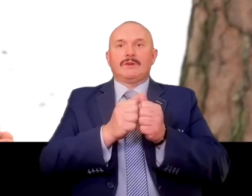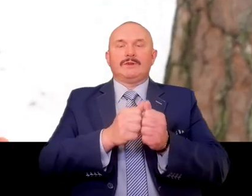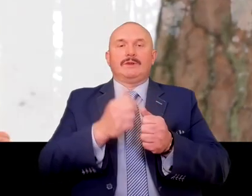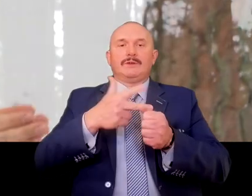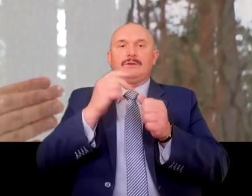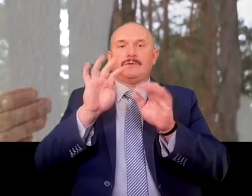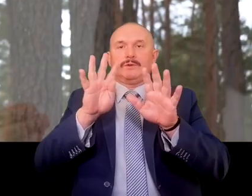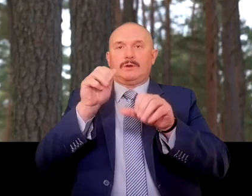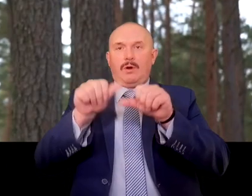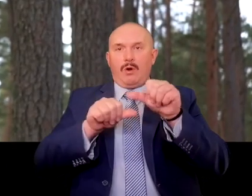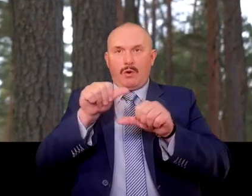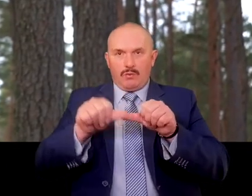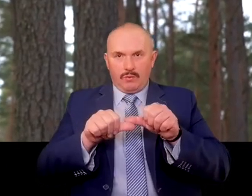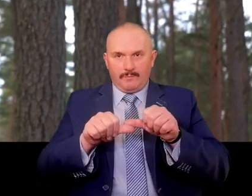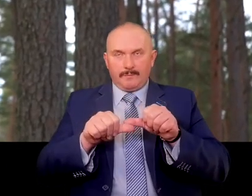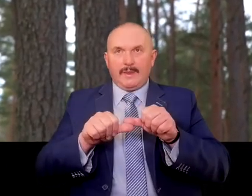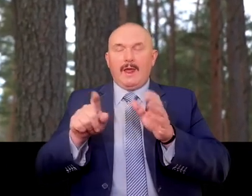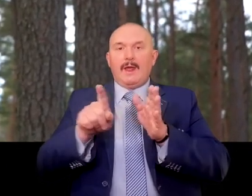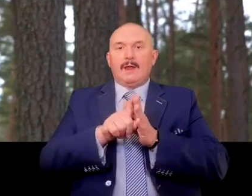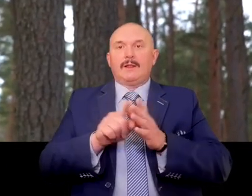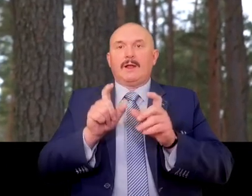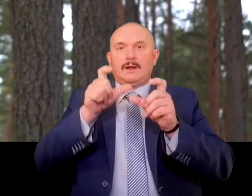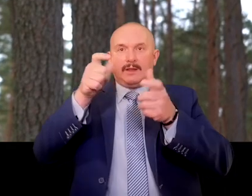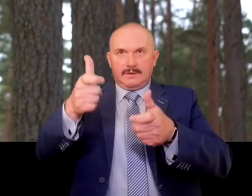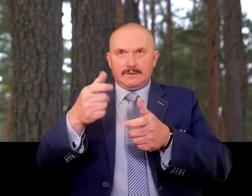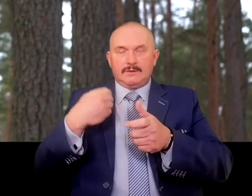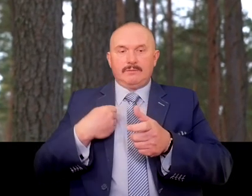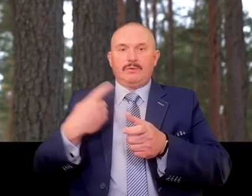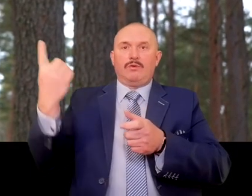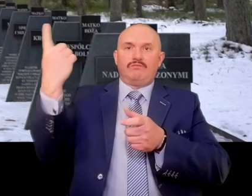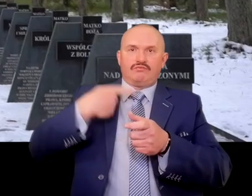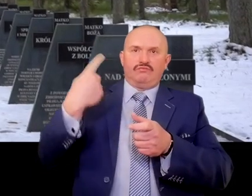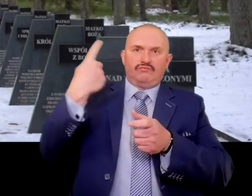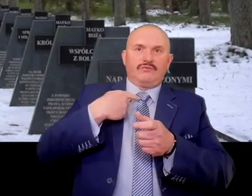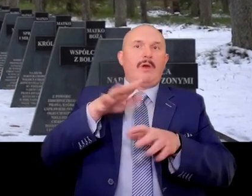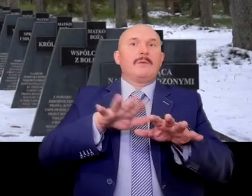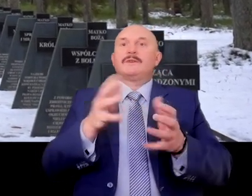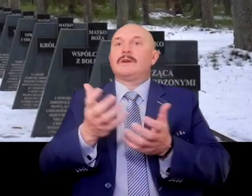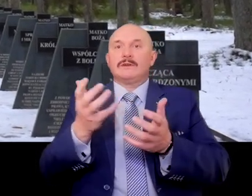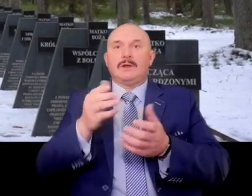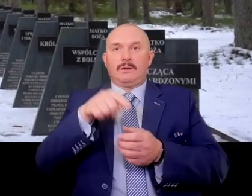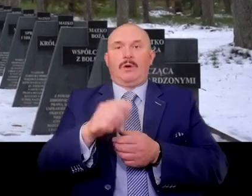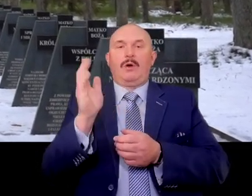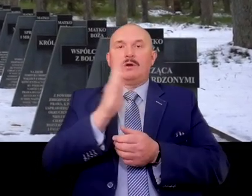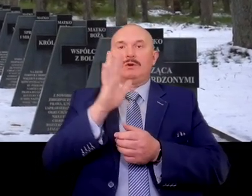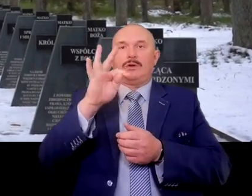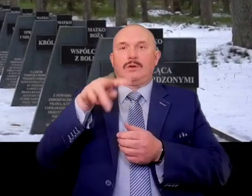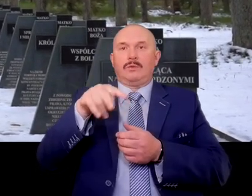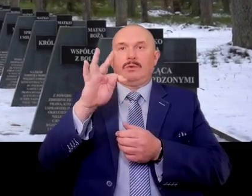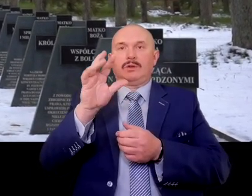Just as for the Polish community in Free City of Gdansk, the place of execution turned out to be Stutthof Concentration Camp located on Vistula Spit.